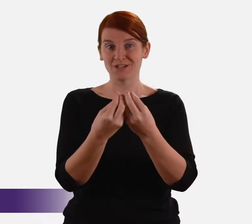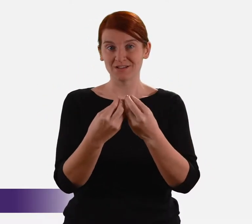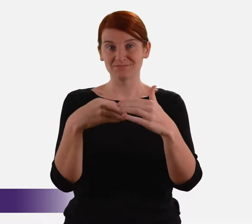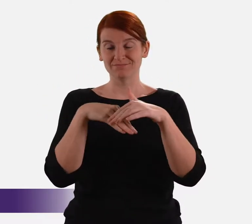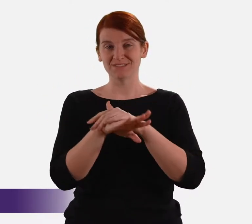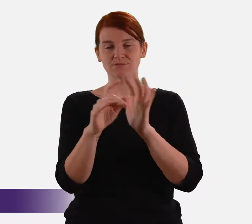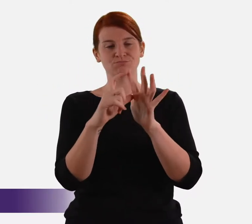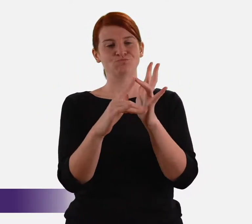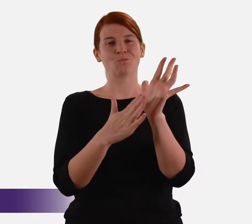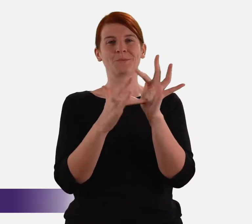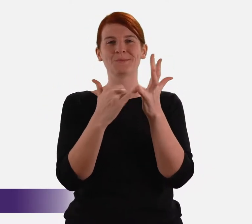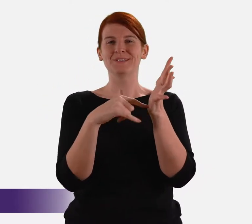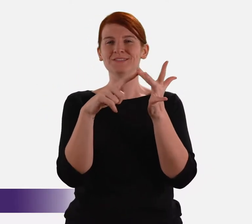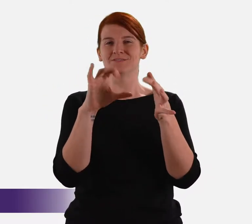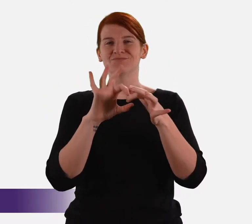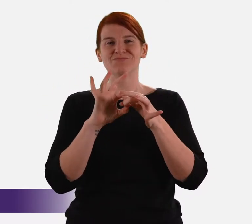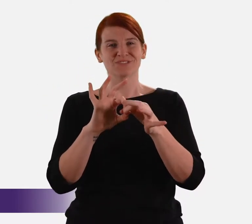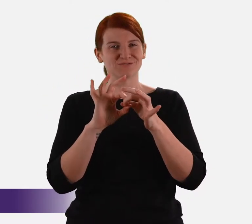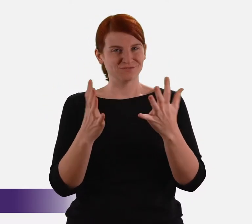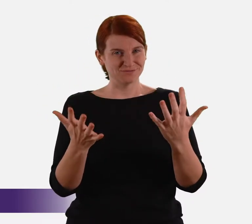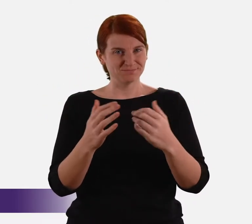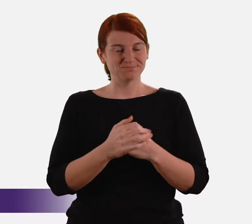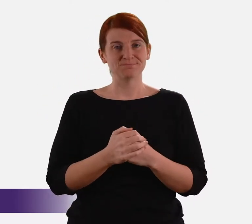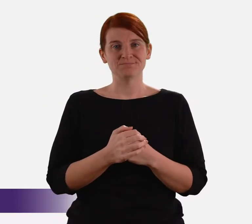living together in a domestic relationship).